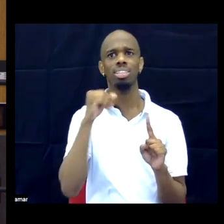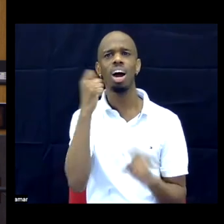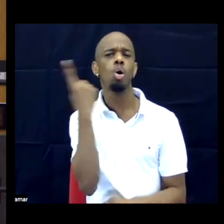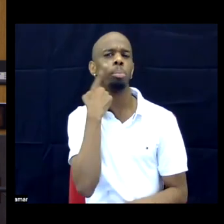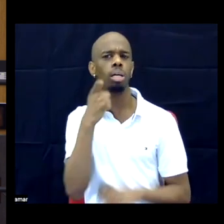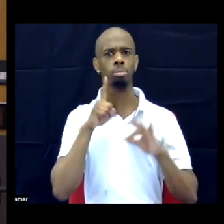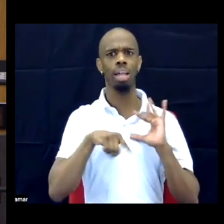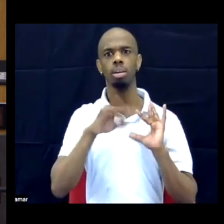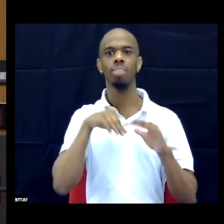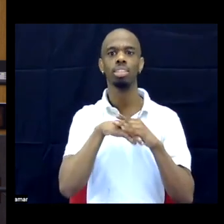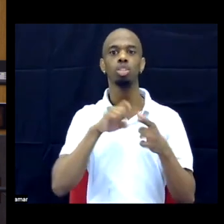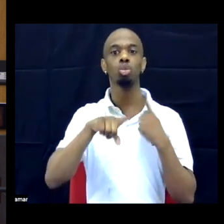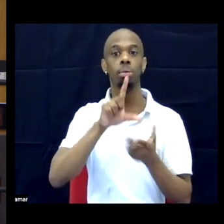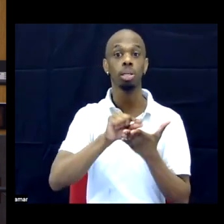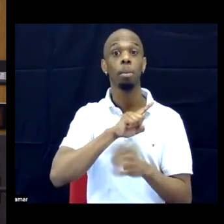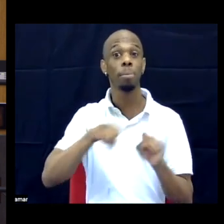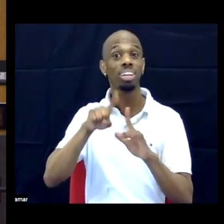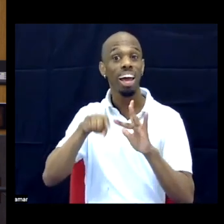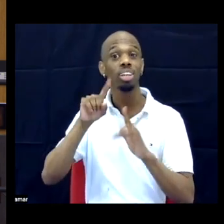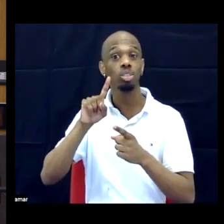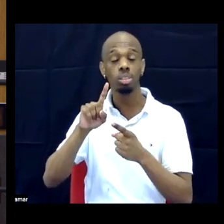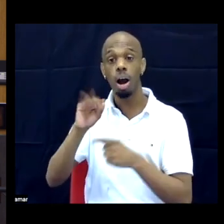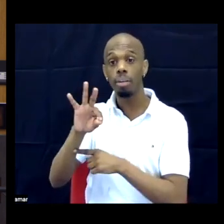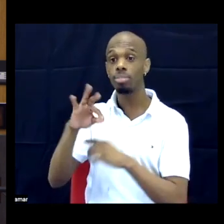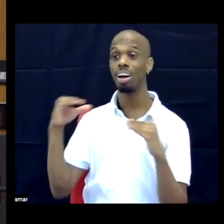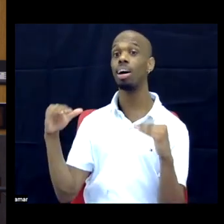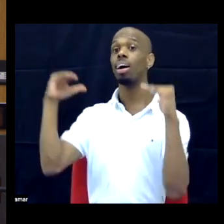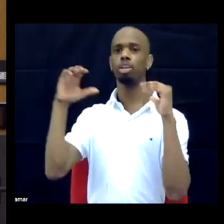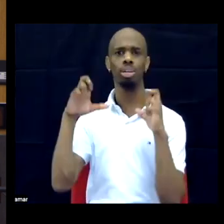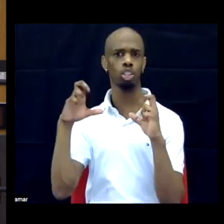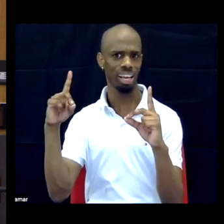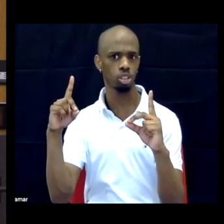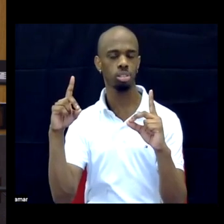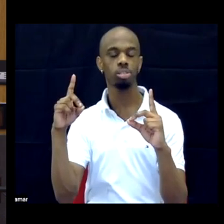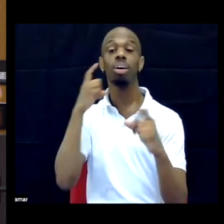think access to higher education in the first place to become an academic, to do the research,